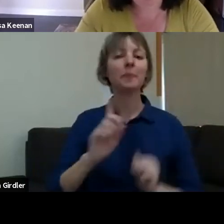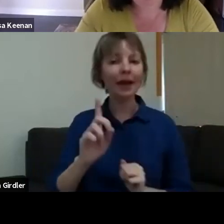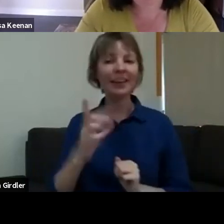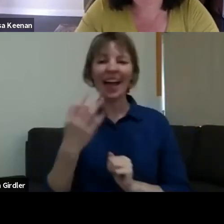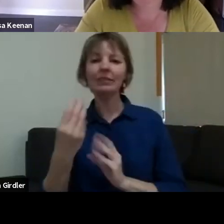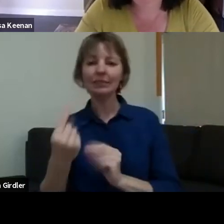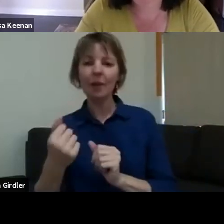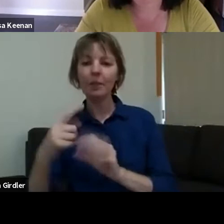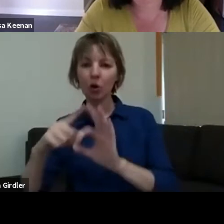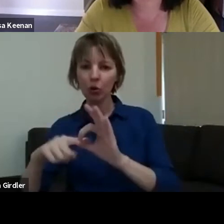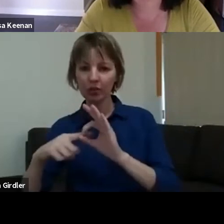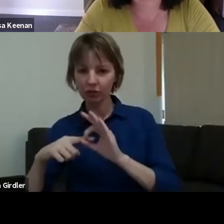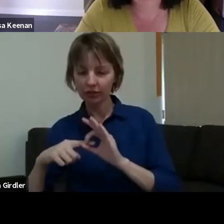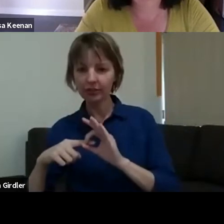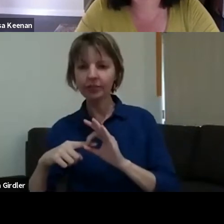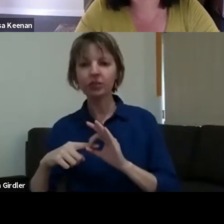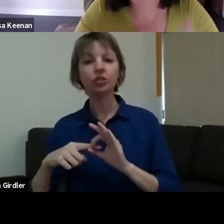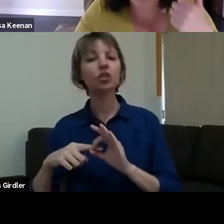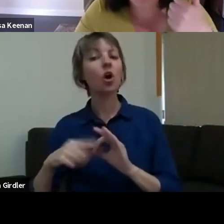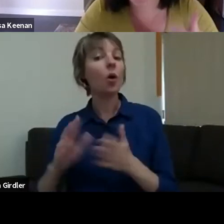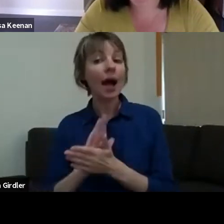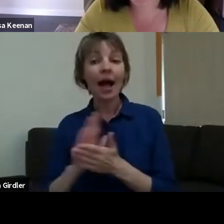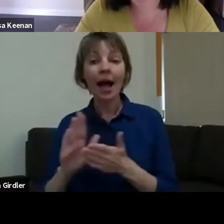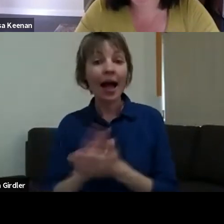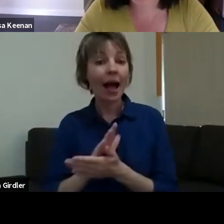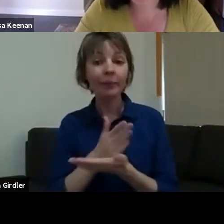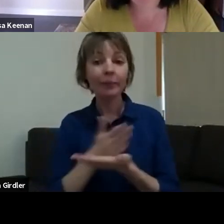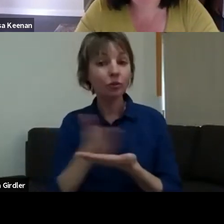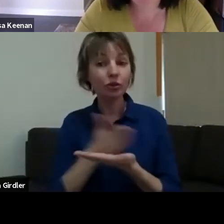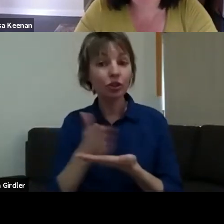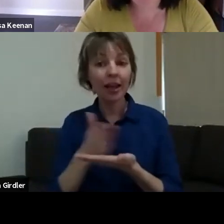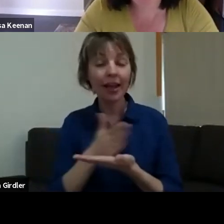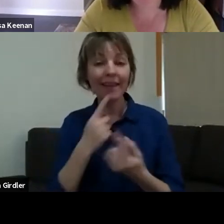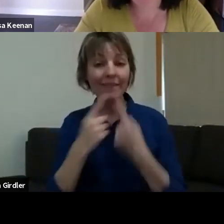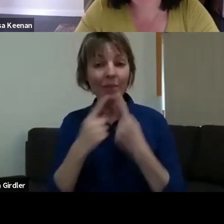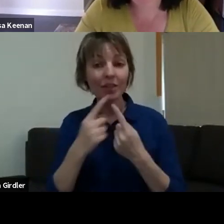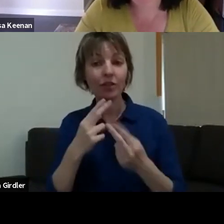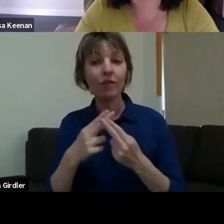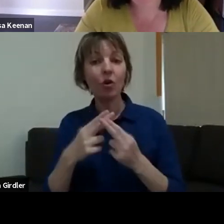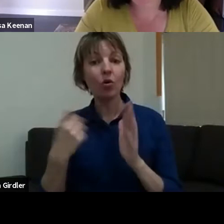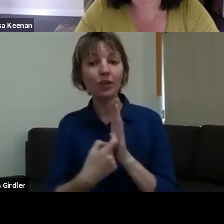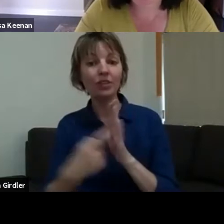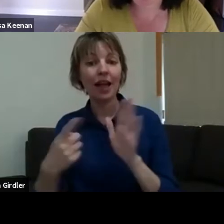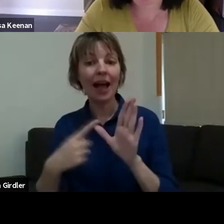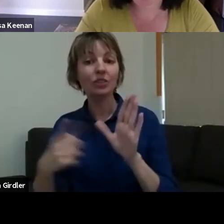the panellists - "Happy to share details by Regional Arts Australia." So, don't think those questions are lost - we'll record those and keep